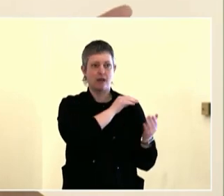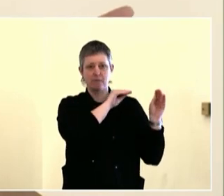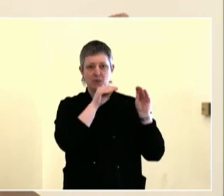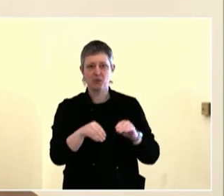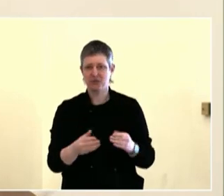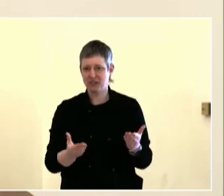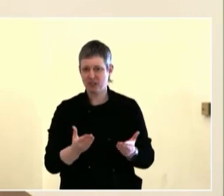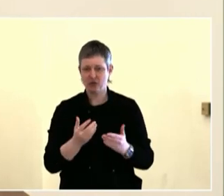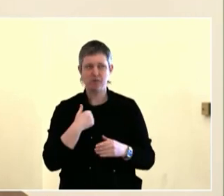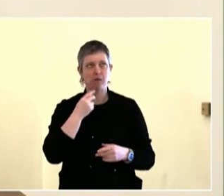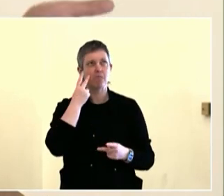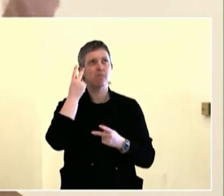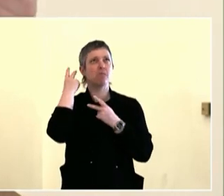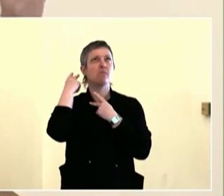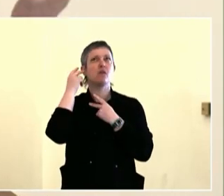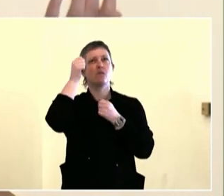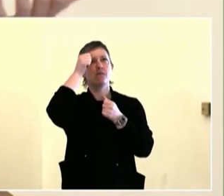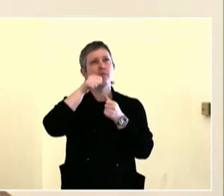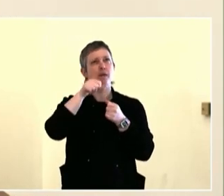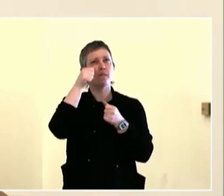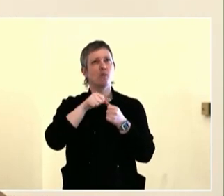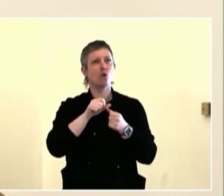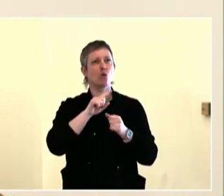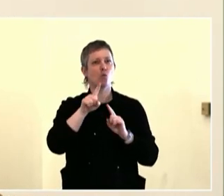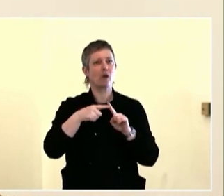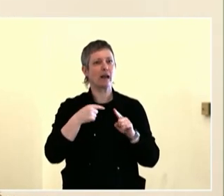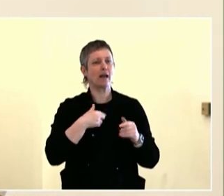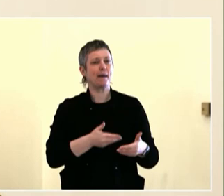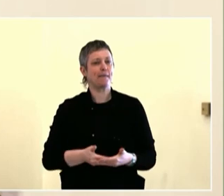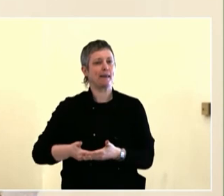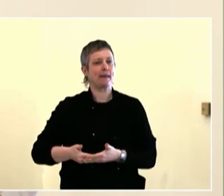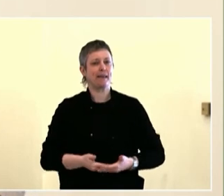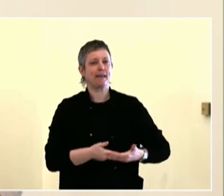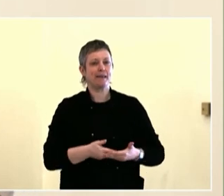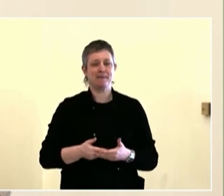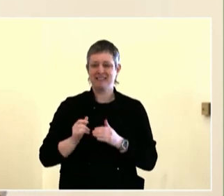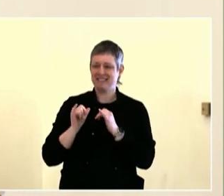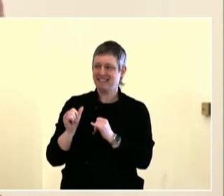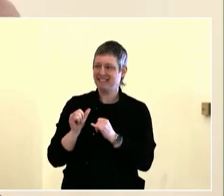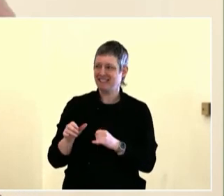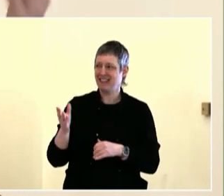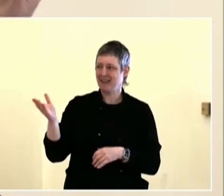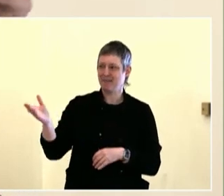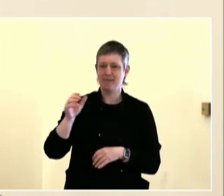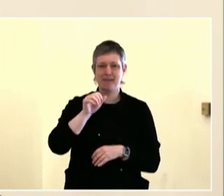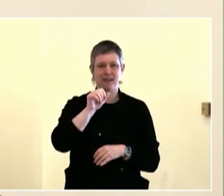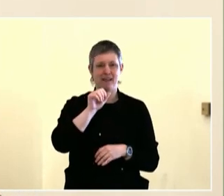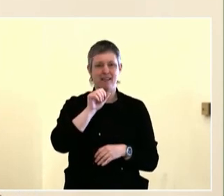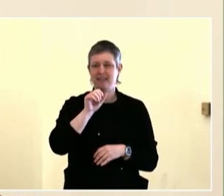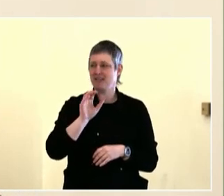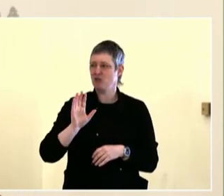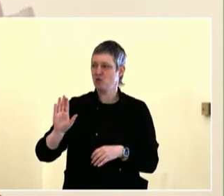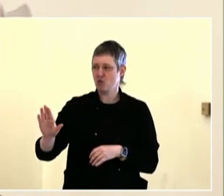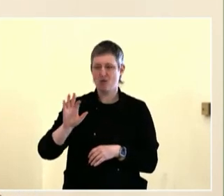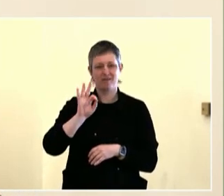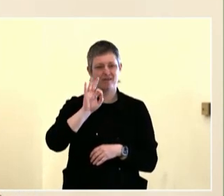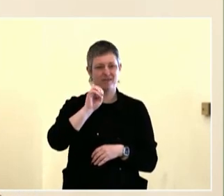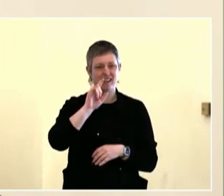formation, or city government changing and the formation of four districts, and the new commissioners are really going